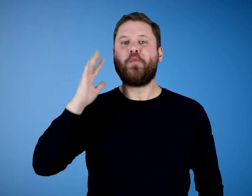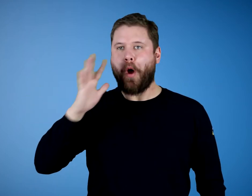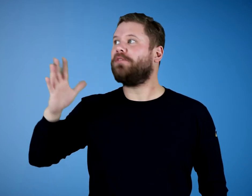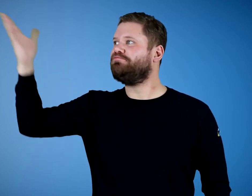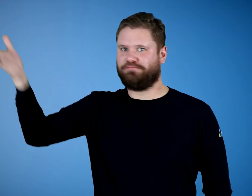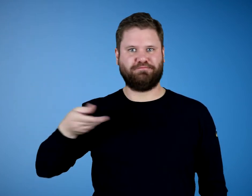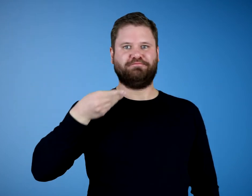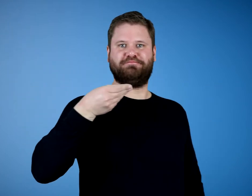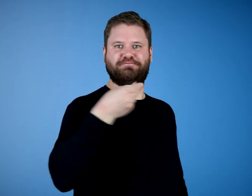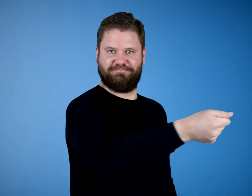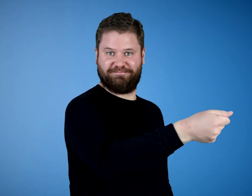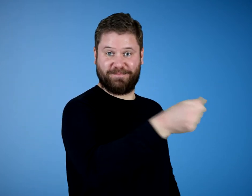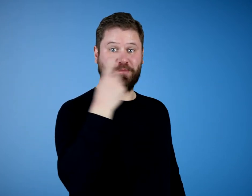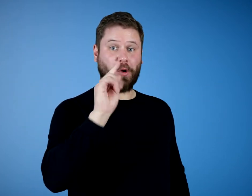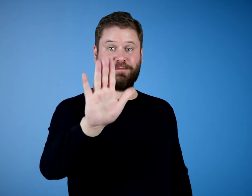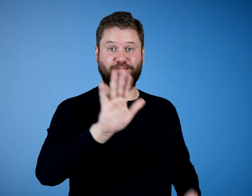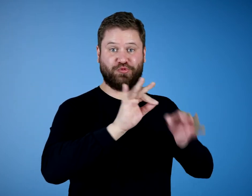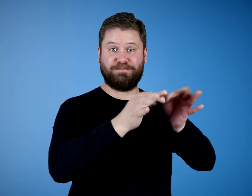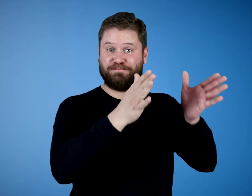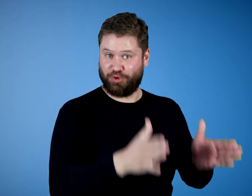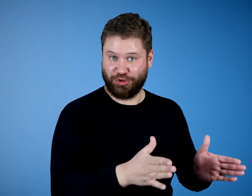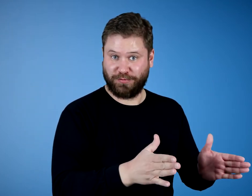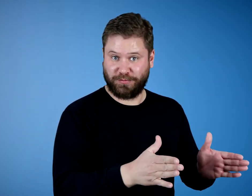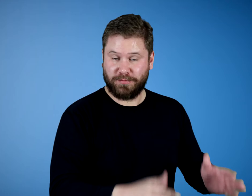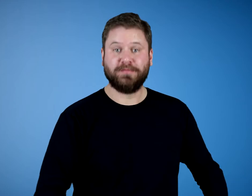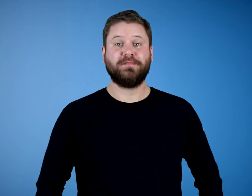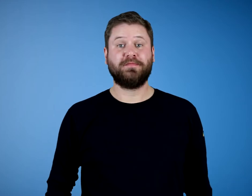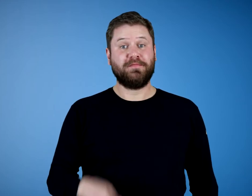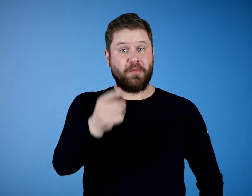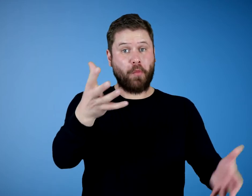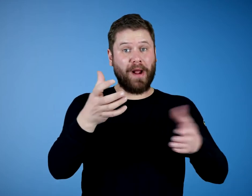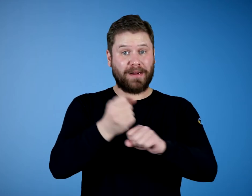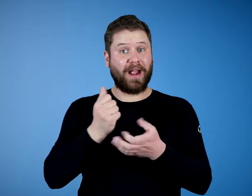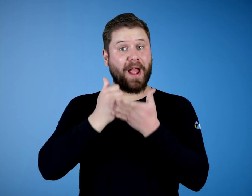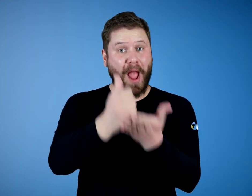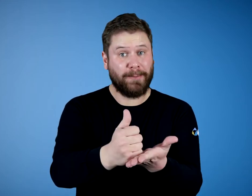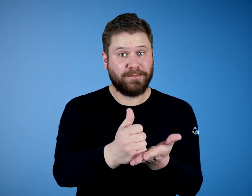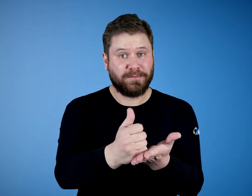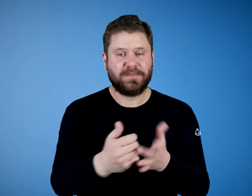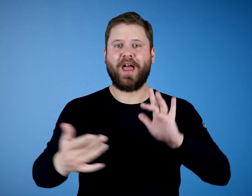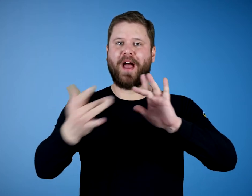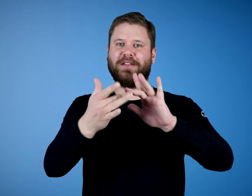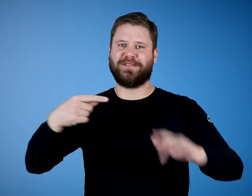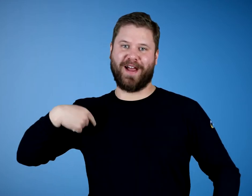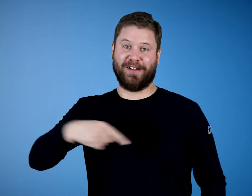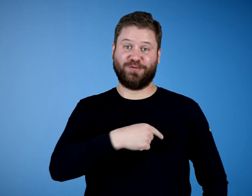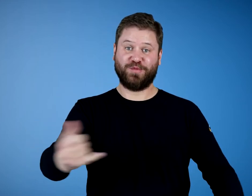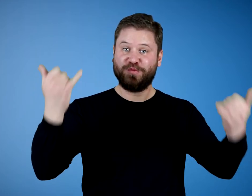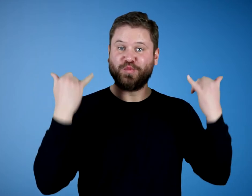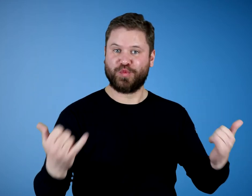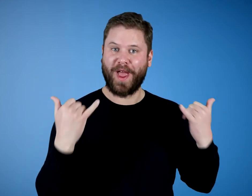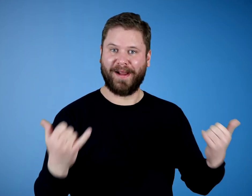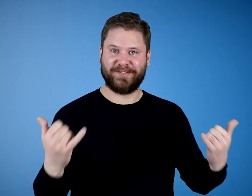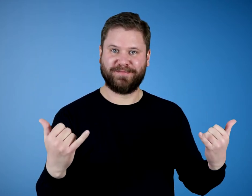they will pay for your interpreter. Do you want help? Contact us today!